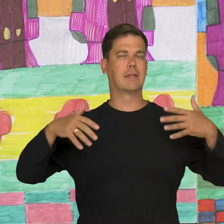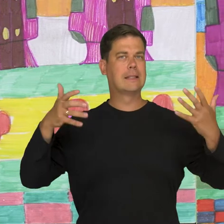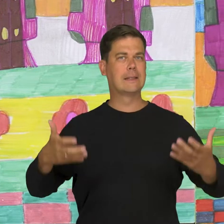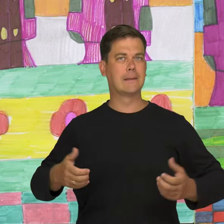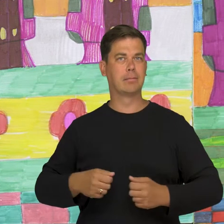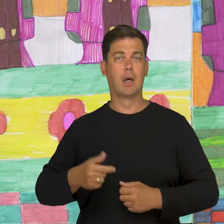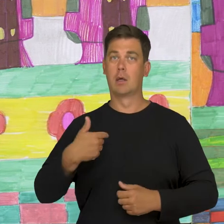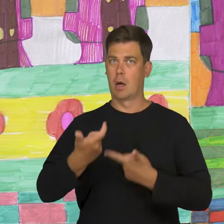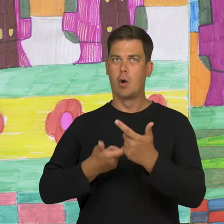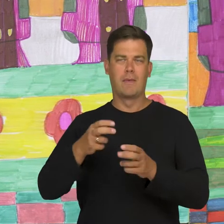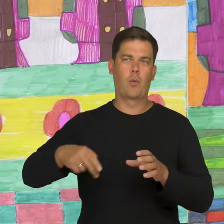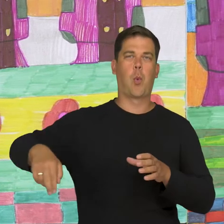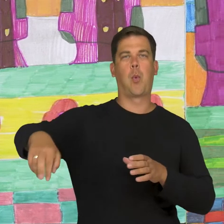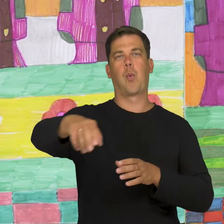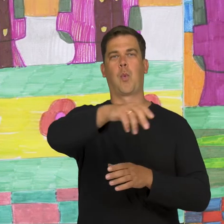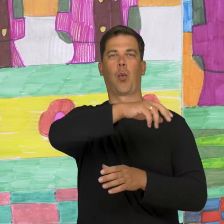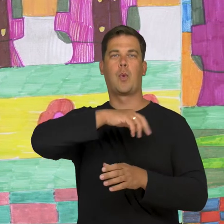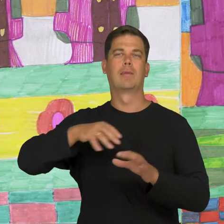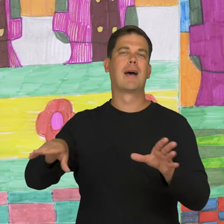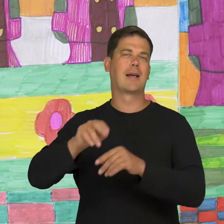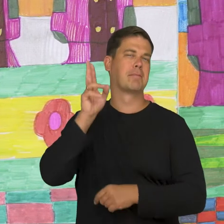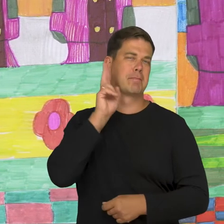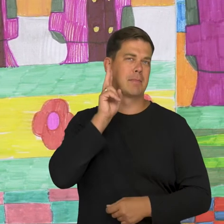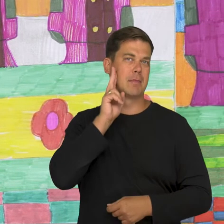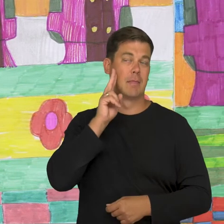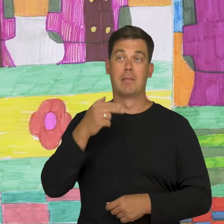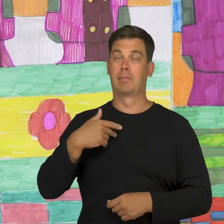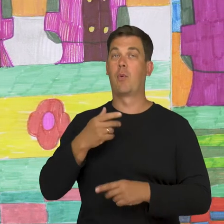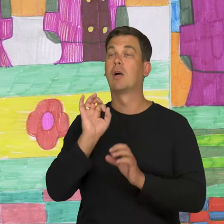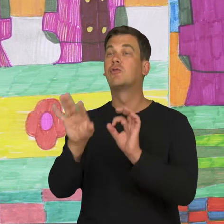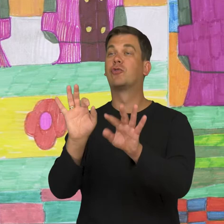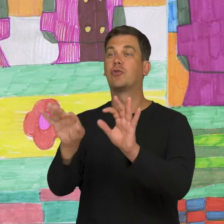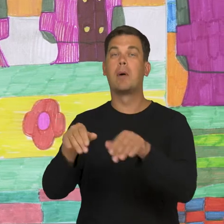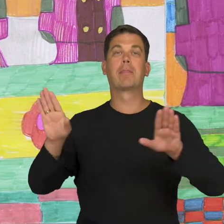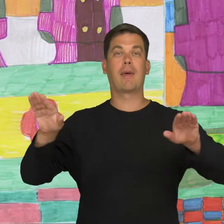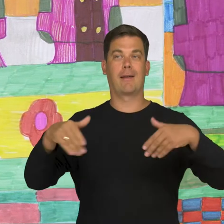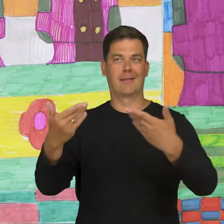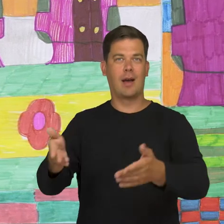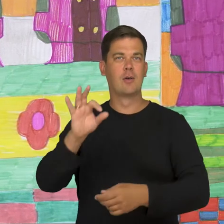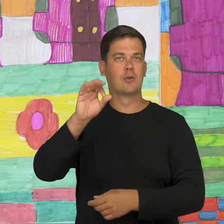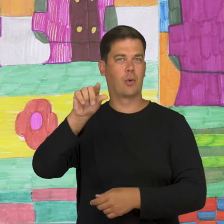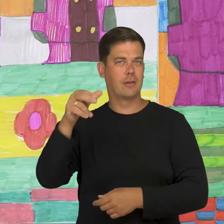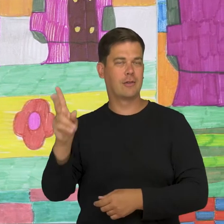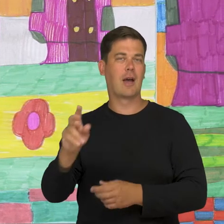I go outside for a walk, around the house, with mom. I fed birds with sunflower seeds, oats